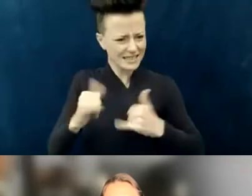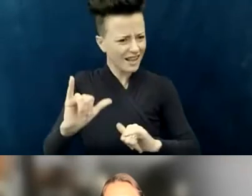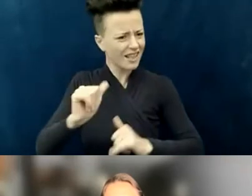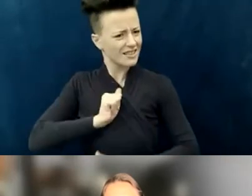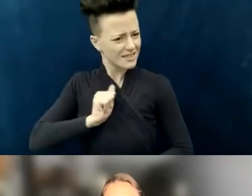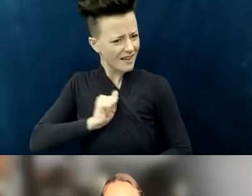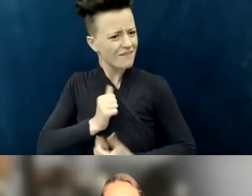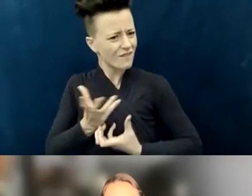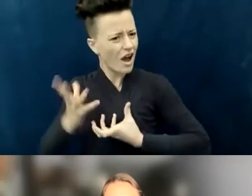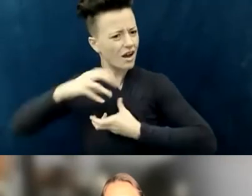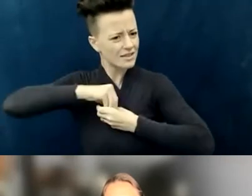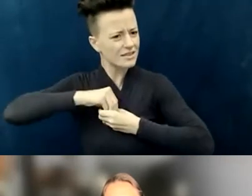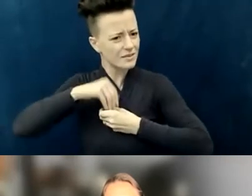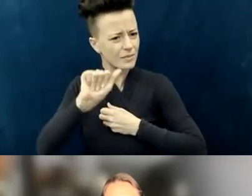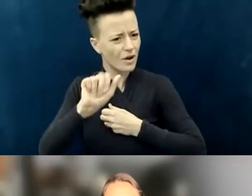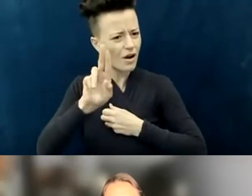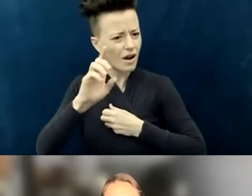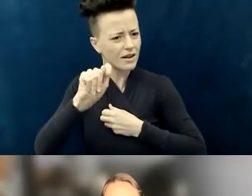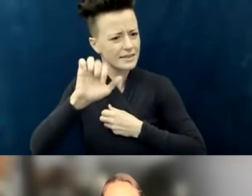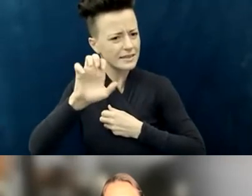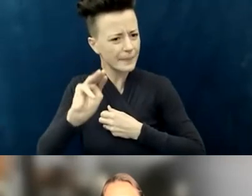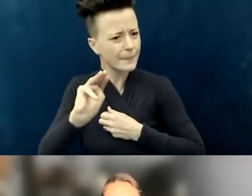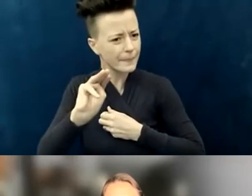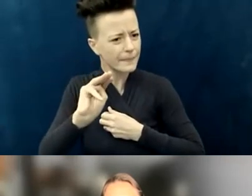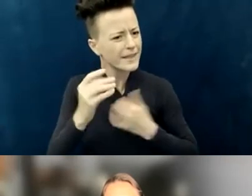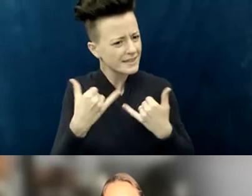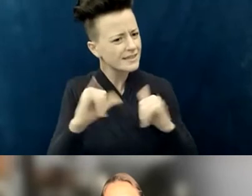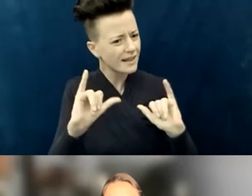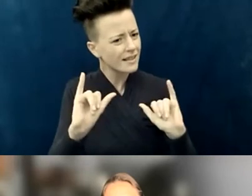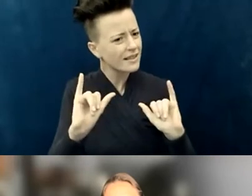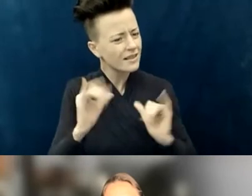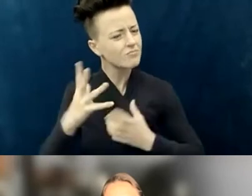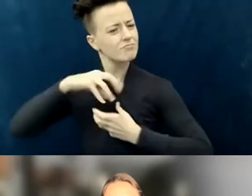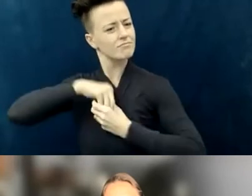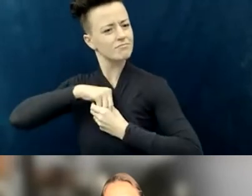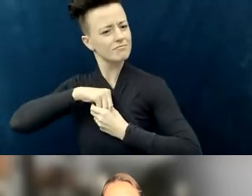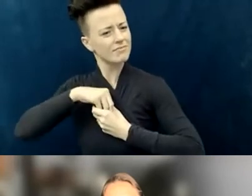in all the ways that autism empowers me to do that.